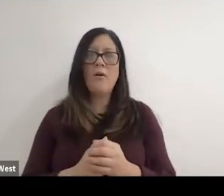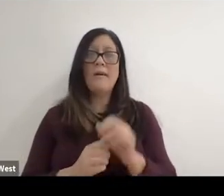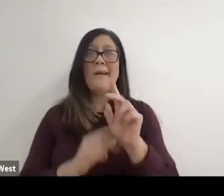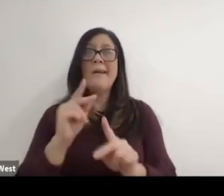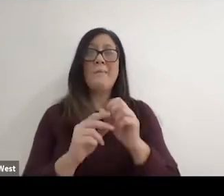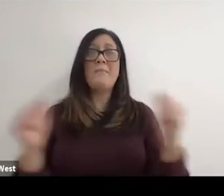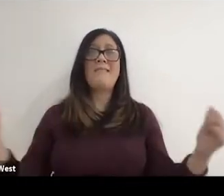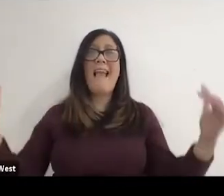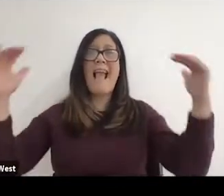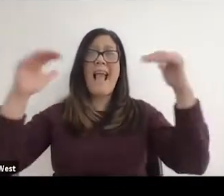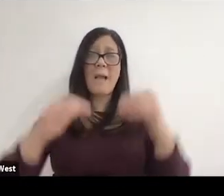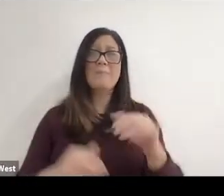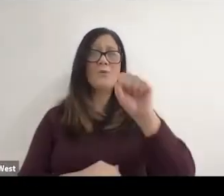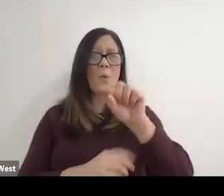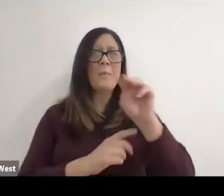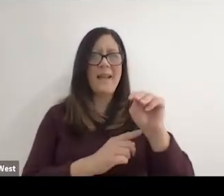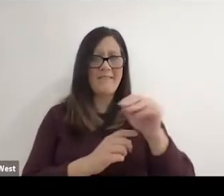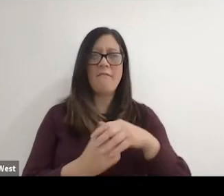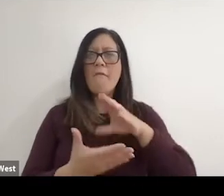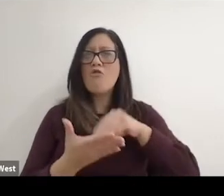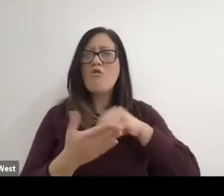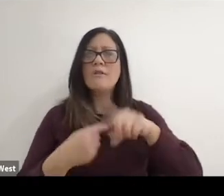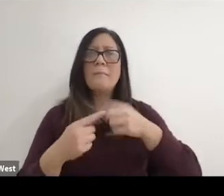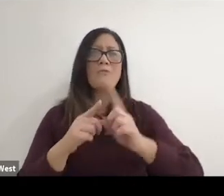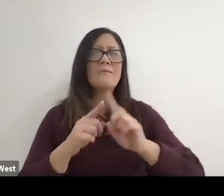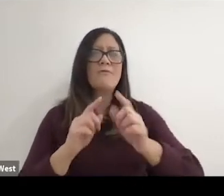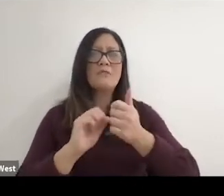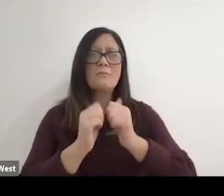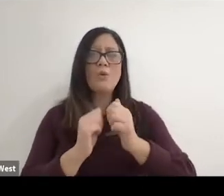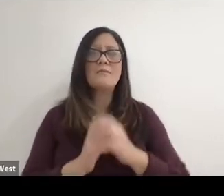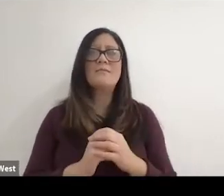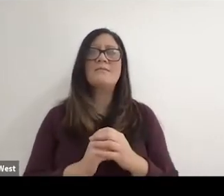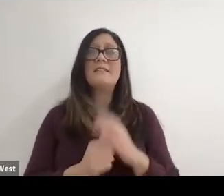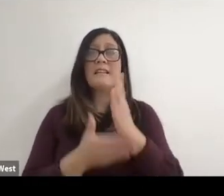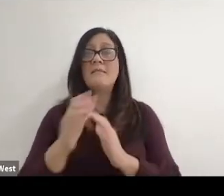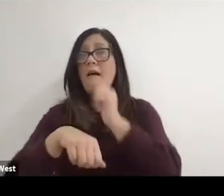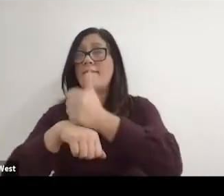world came to Stoke Mandeville and learned about these sports, some of which were fought.